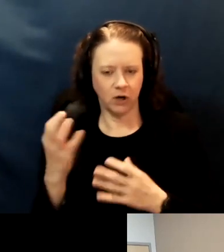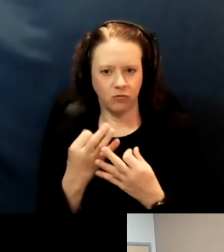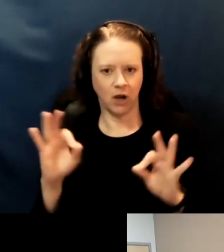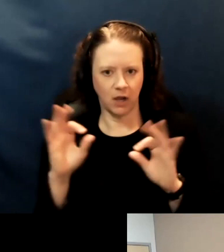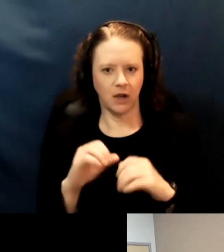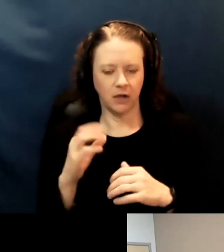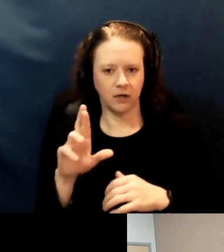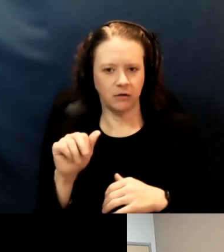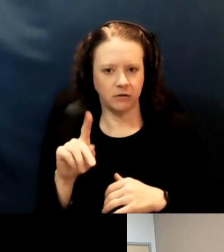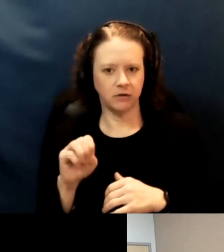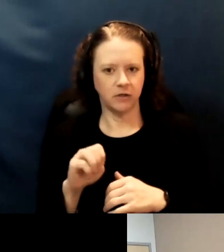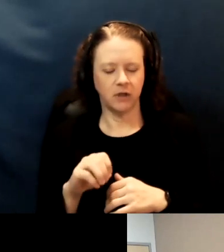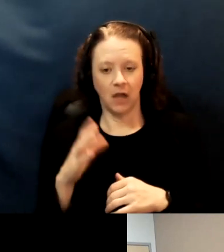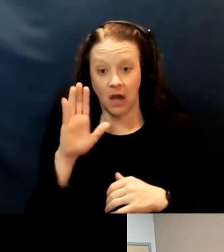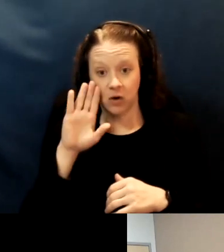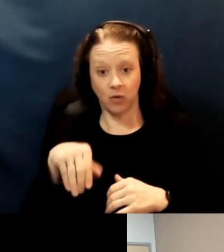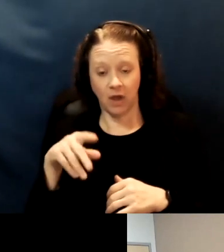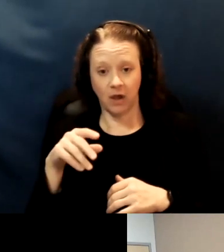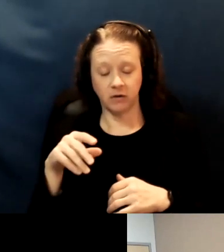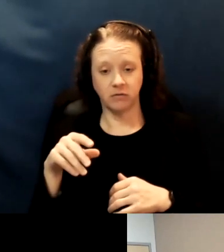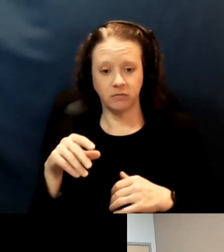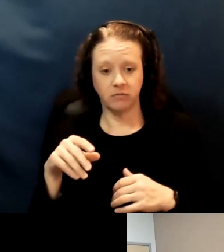are providing free rides to all vaccination appointments.